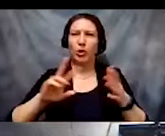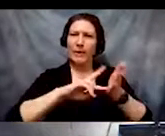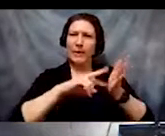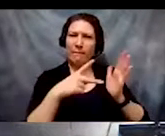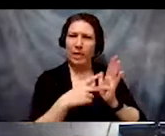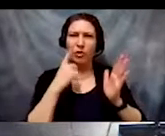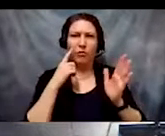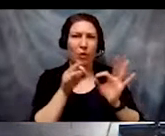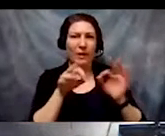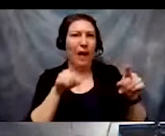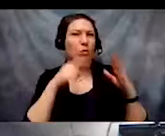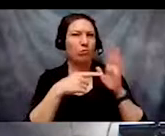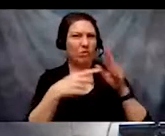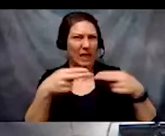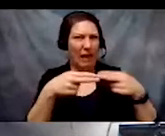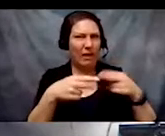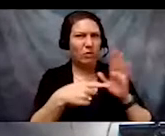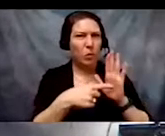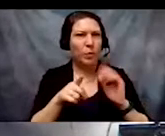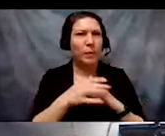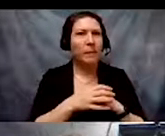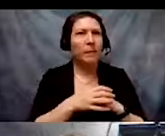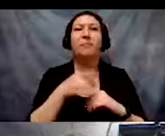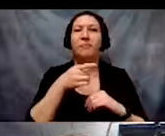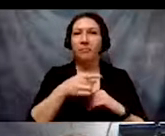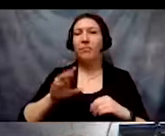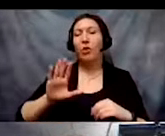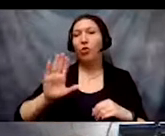on this slide here, from